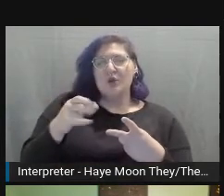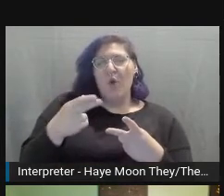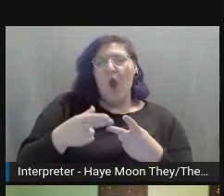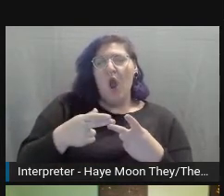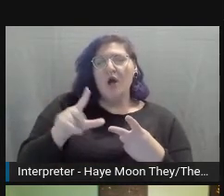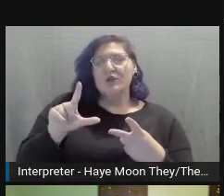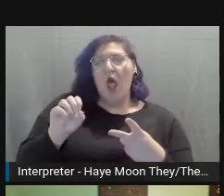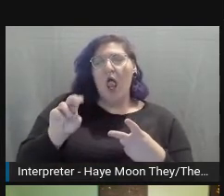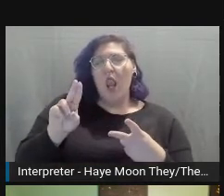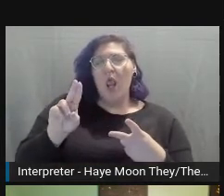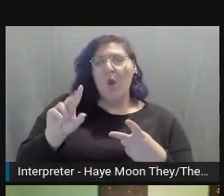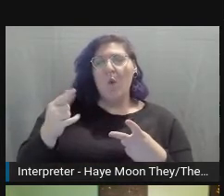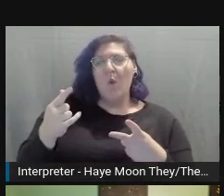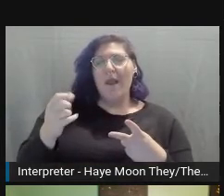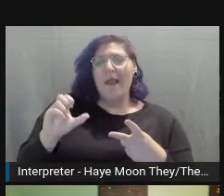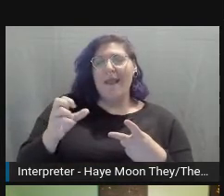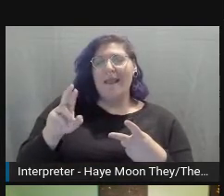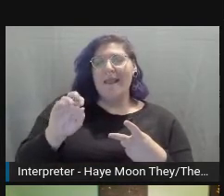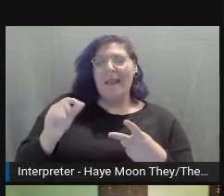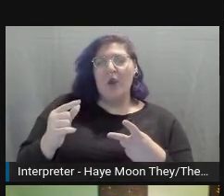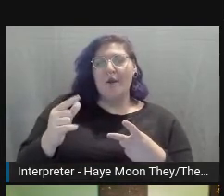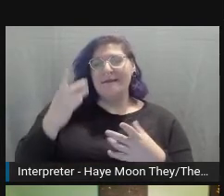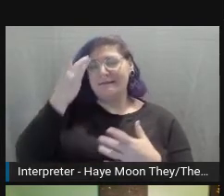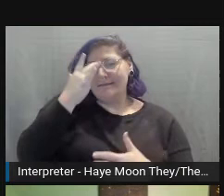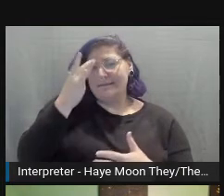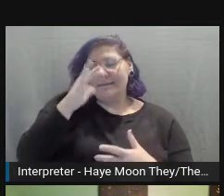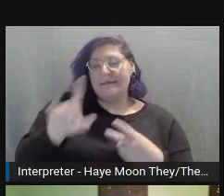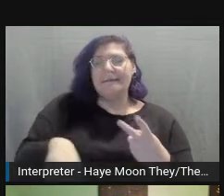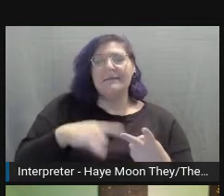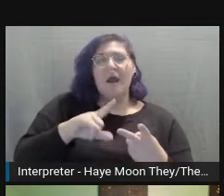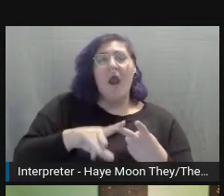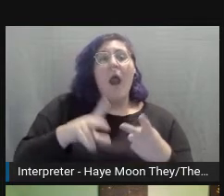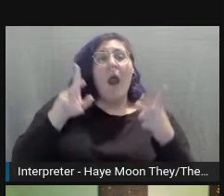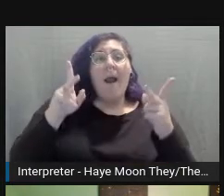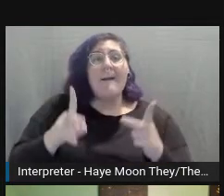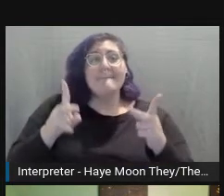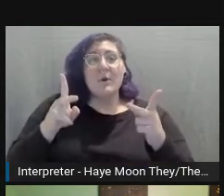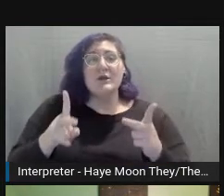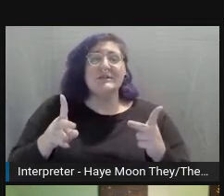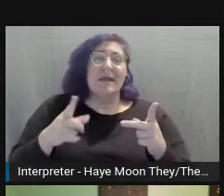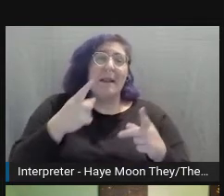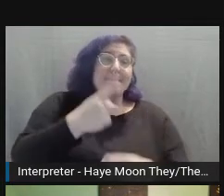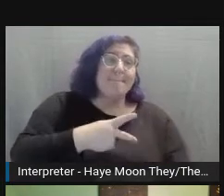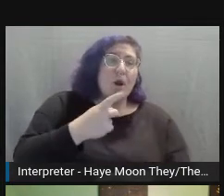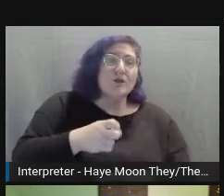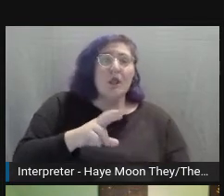that is partially or fully paralyzed, someone that has arthritis,